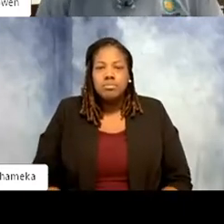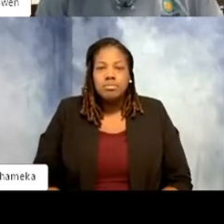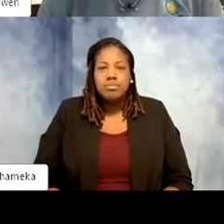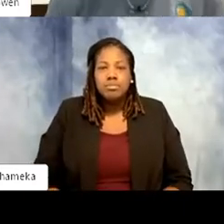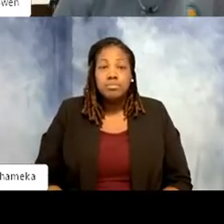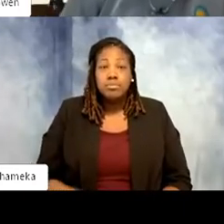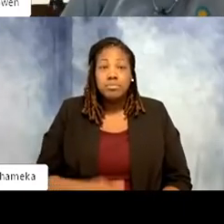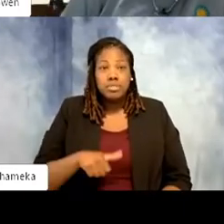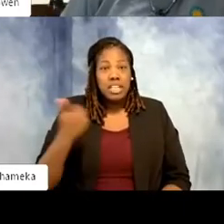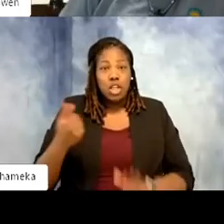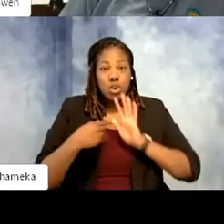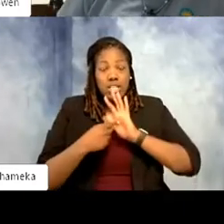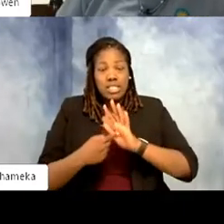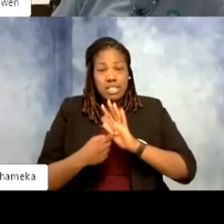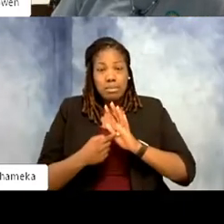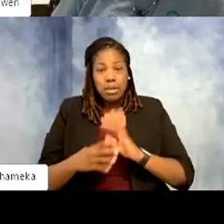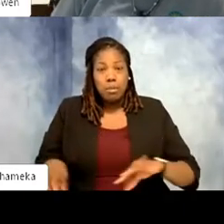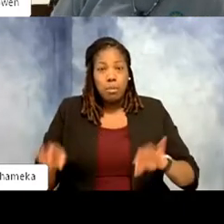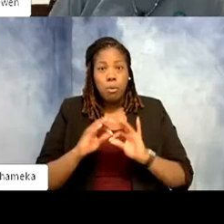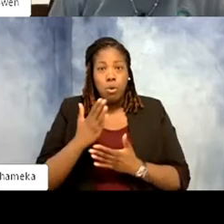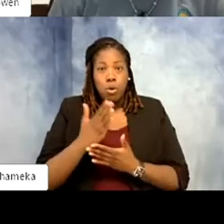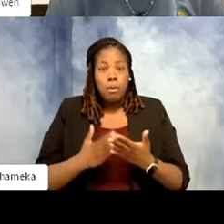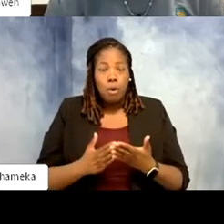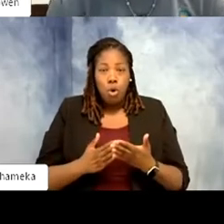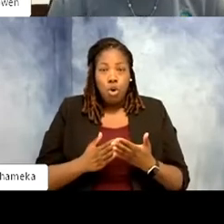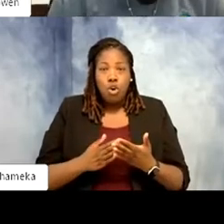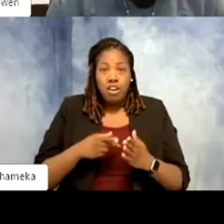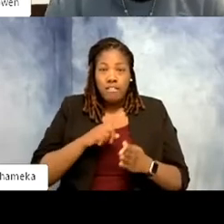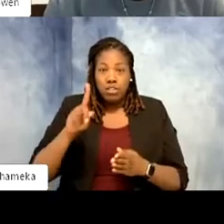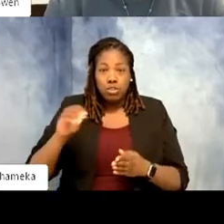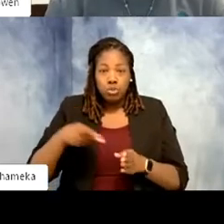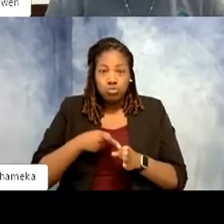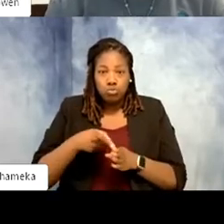Shellie: Here's another great example of a big important part of the zoo field. Enrichment. Can you tell us a little bit